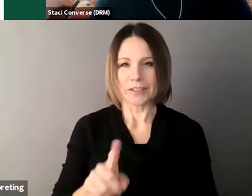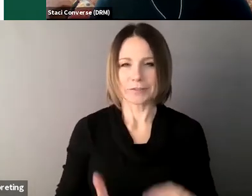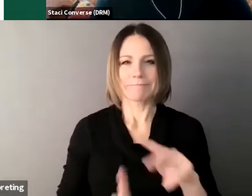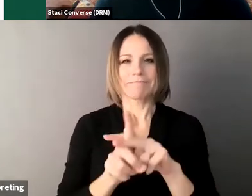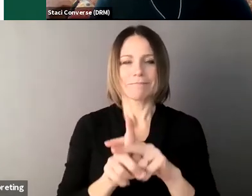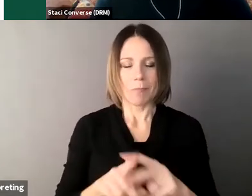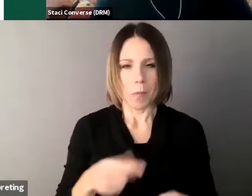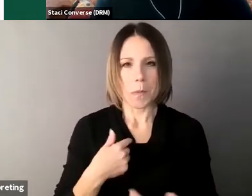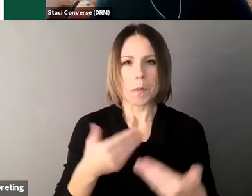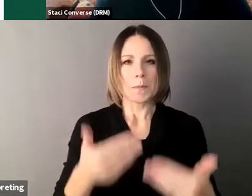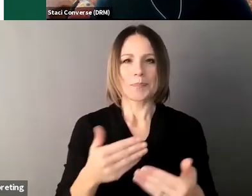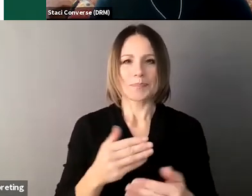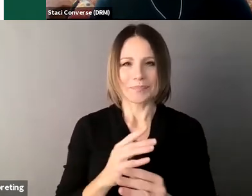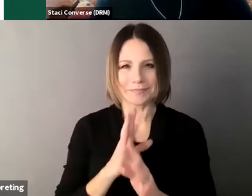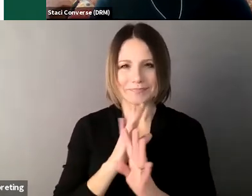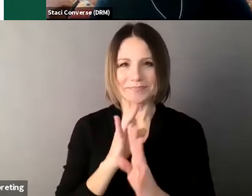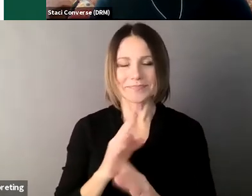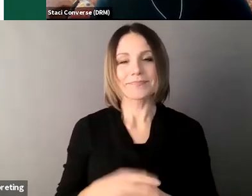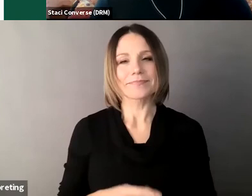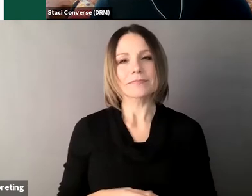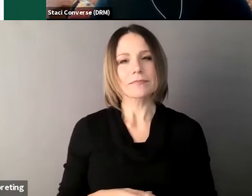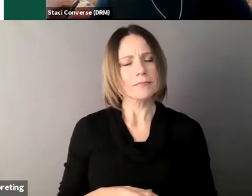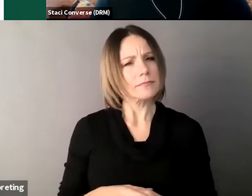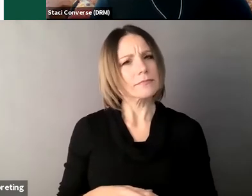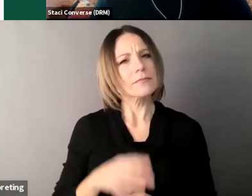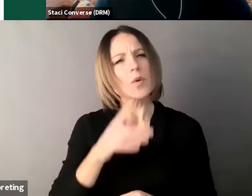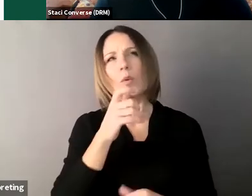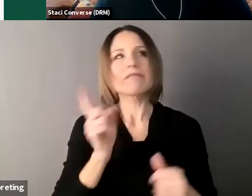and that was who originally came up with the idea for supported decision-making